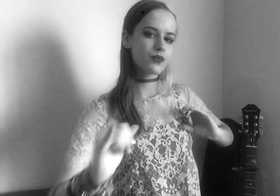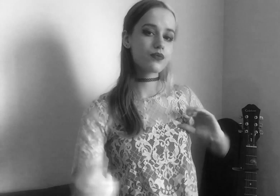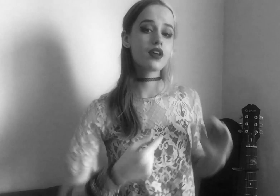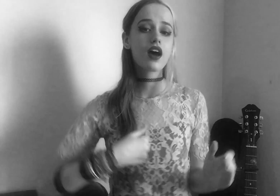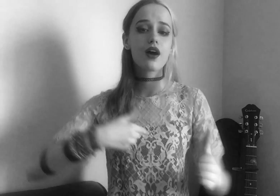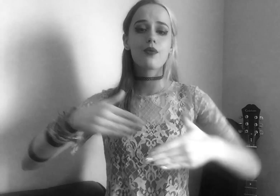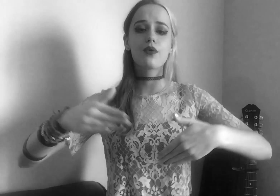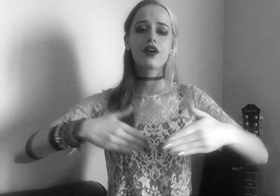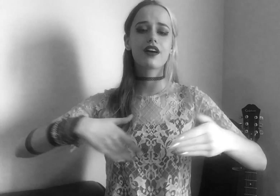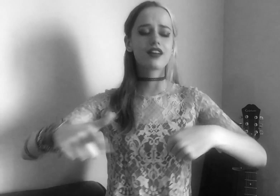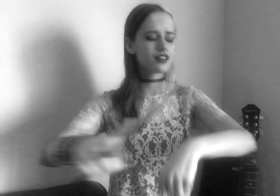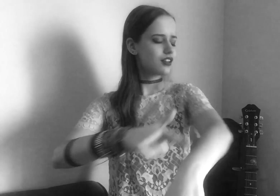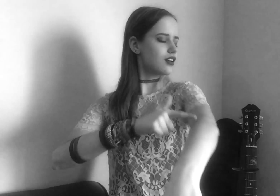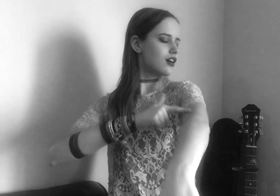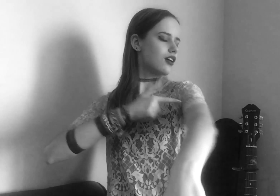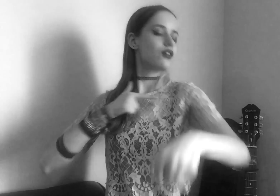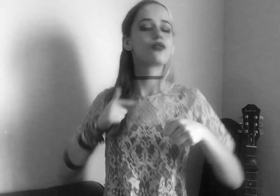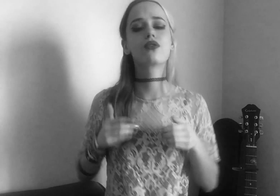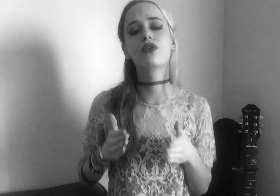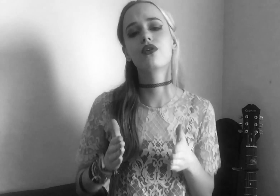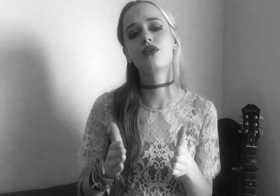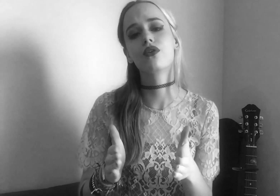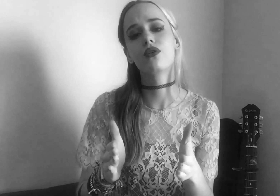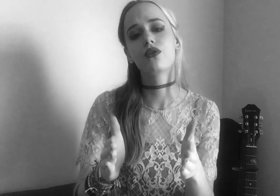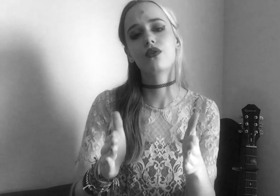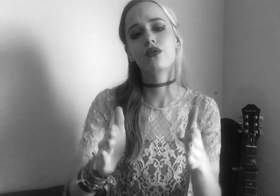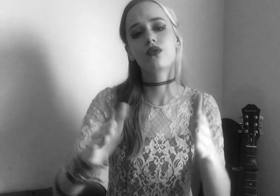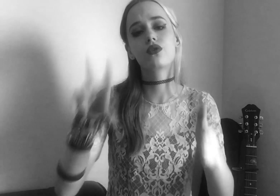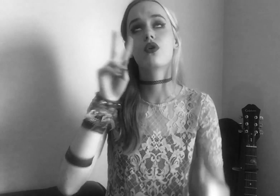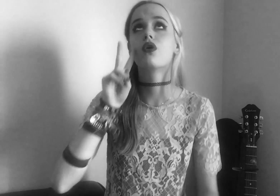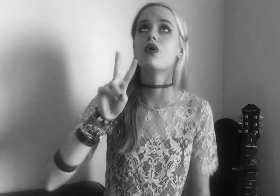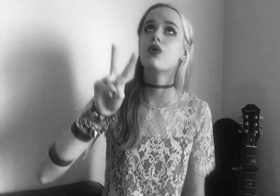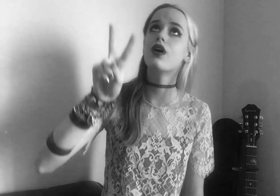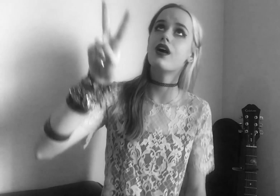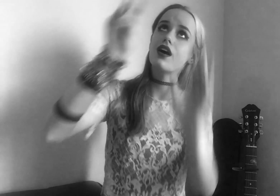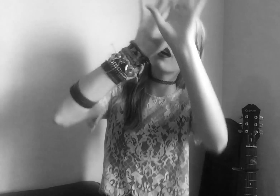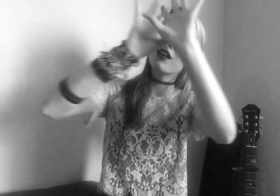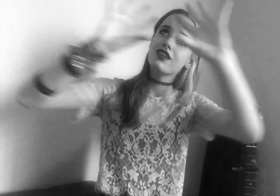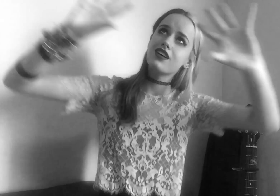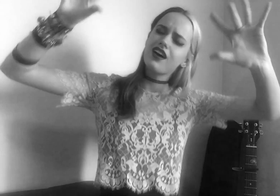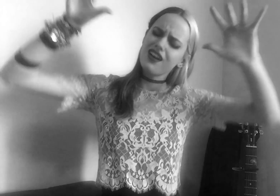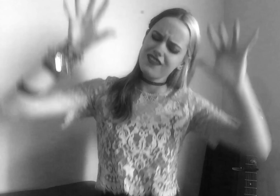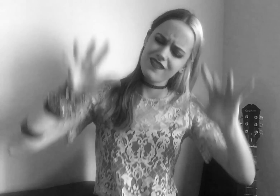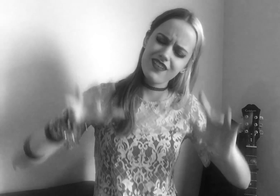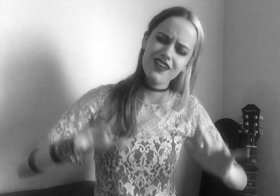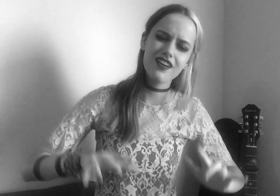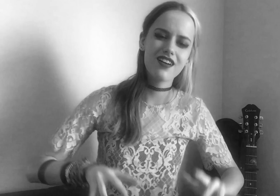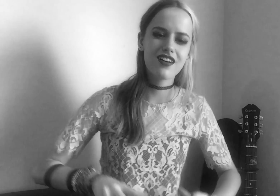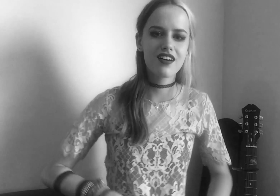I'm walking the long road, watching the sky fall.